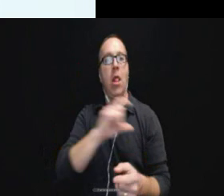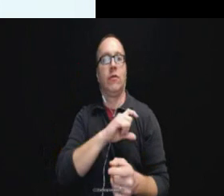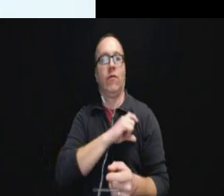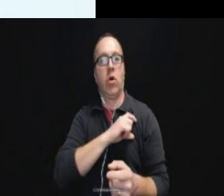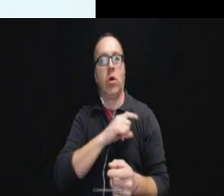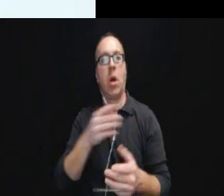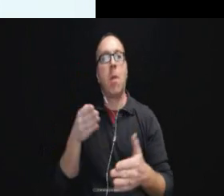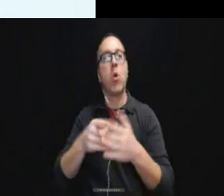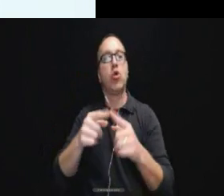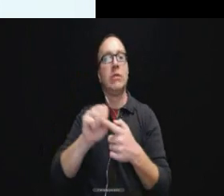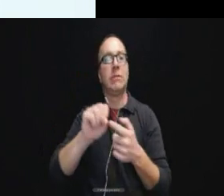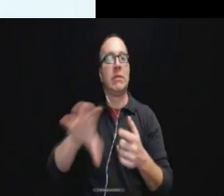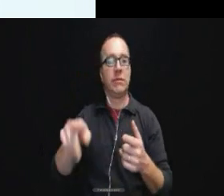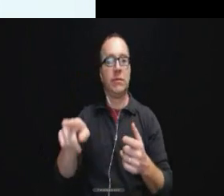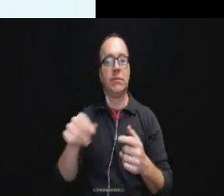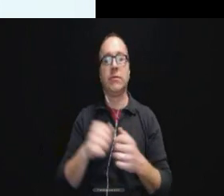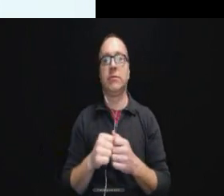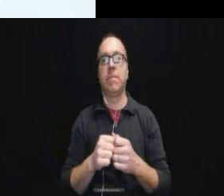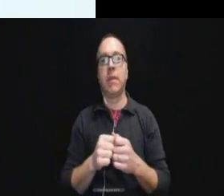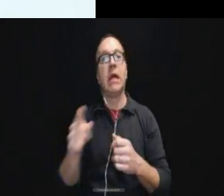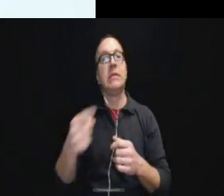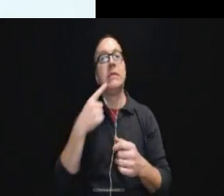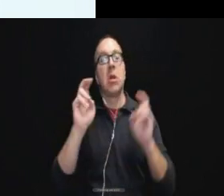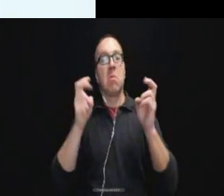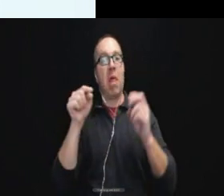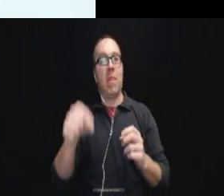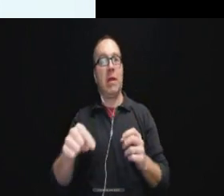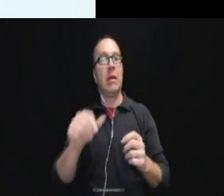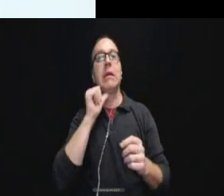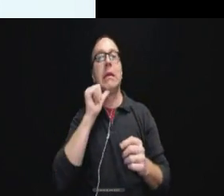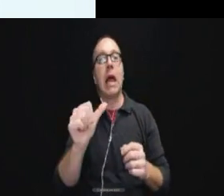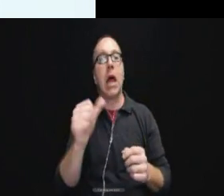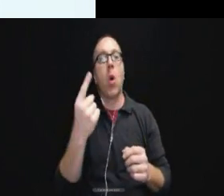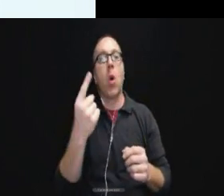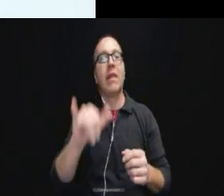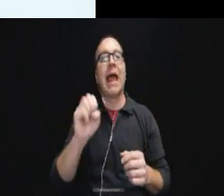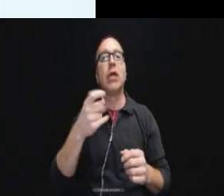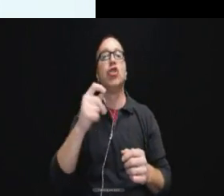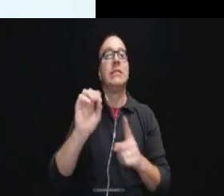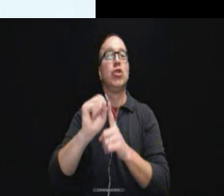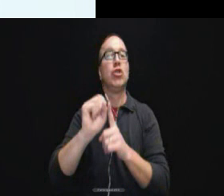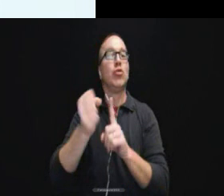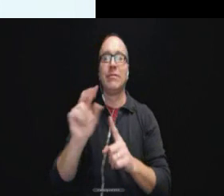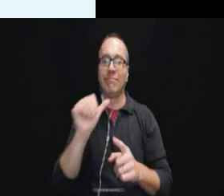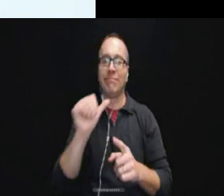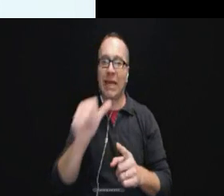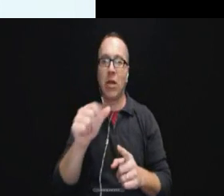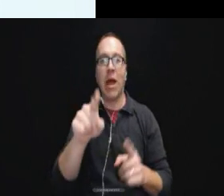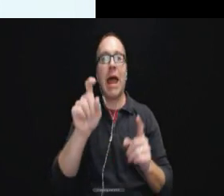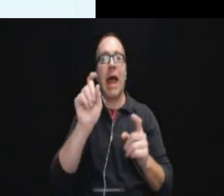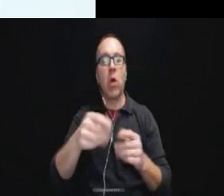And they said, you know, this was not one of these exigent circumstances where you had to move immediately.